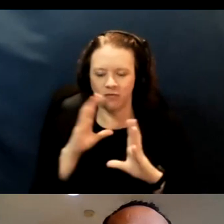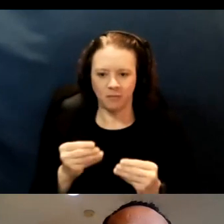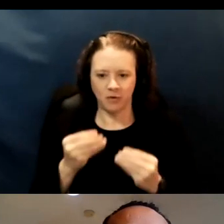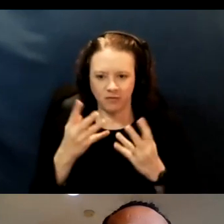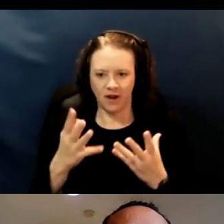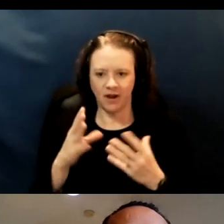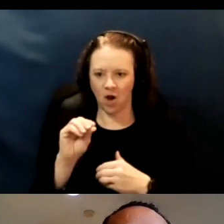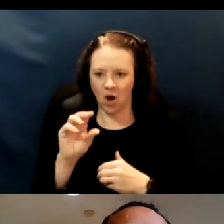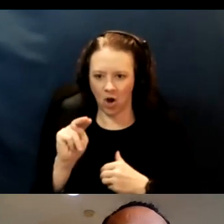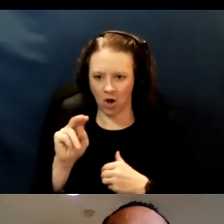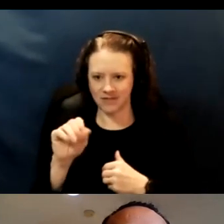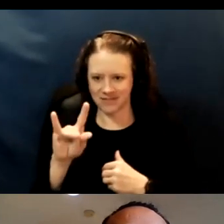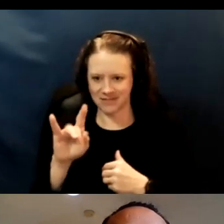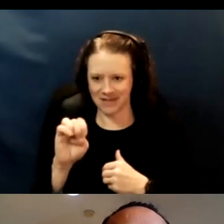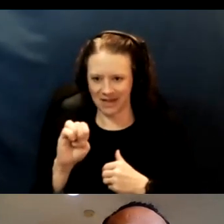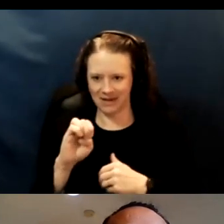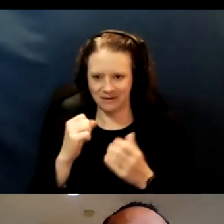who can assist people in getting to a POD.